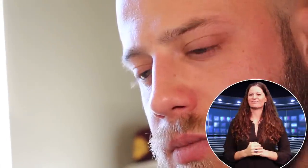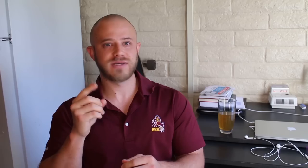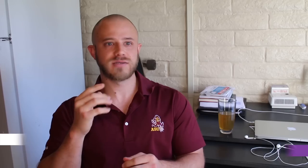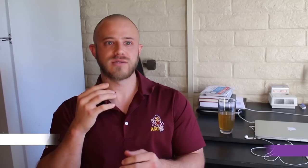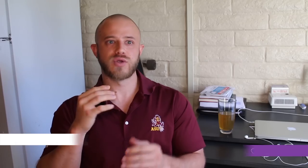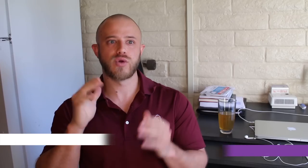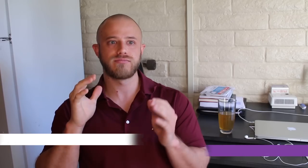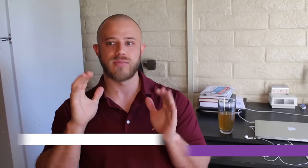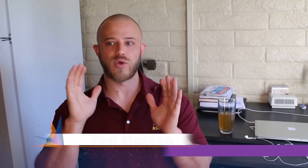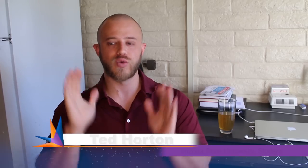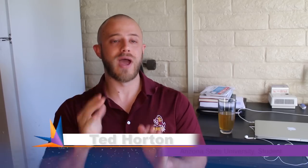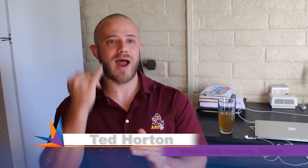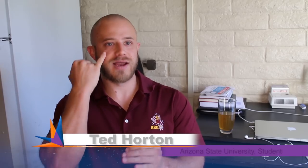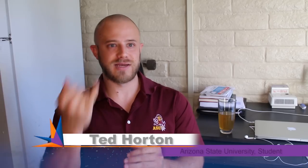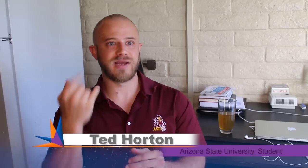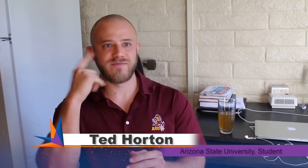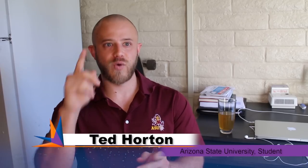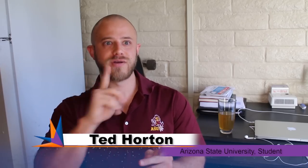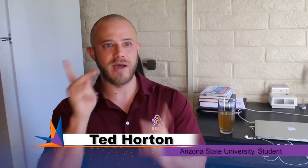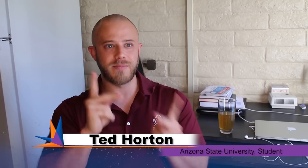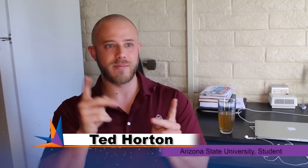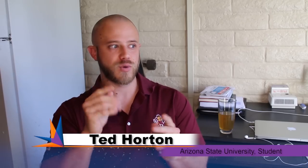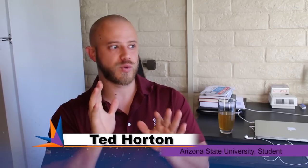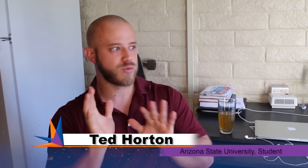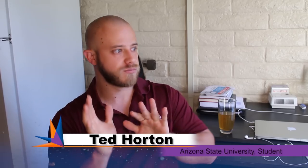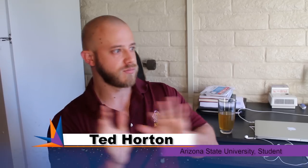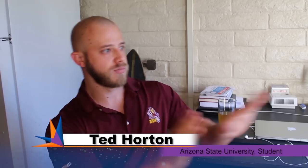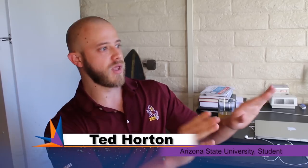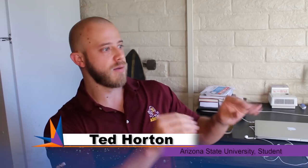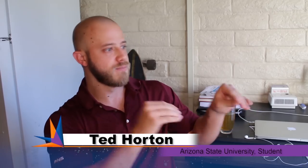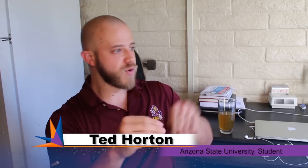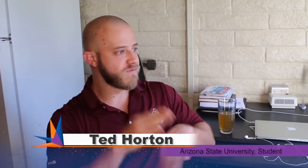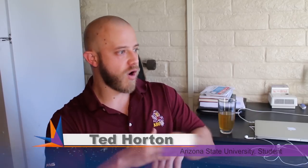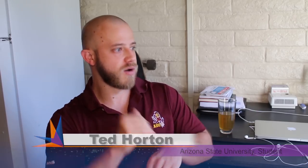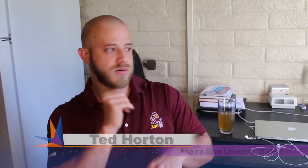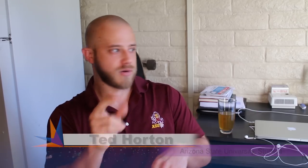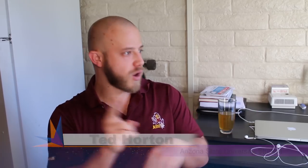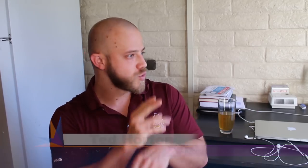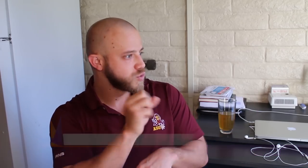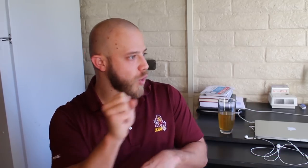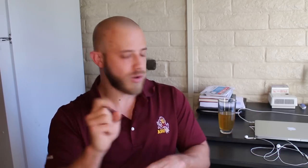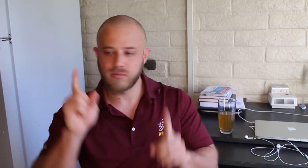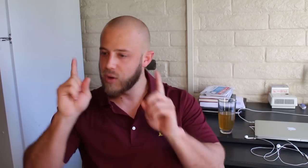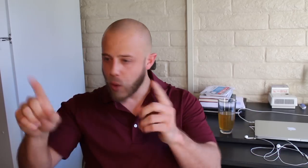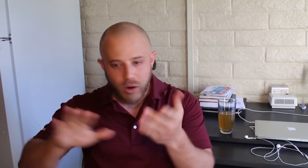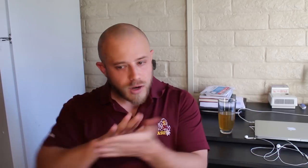Ted: "This is a great idea for deaf people to get the students in the college so they can have a free education.